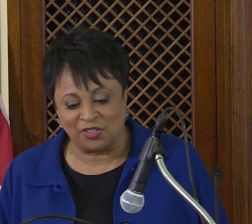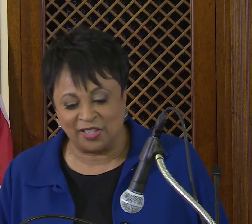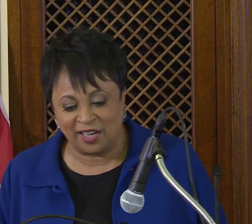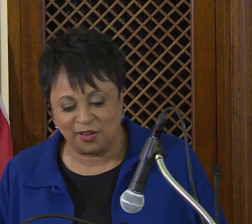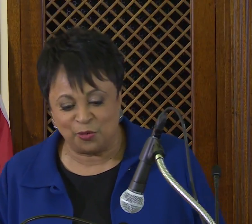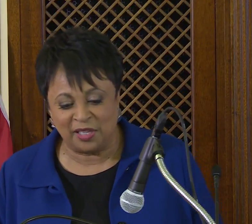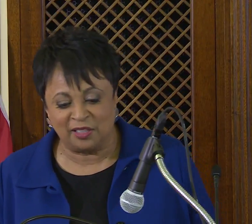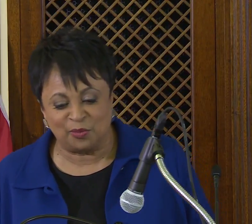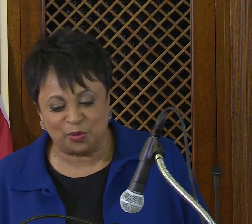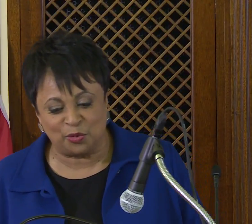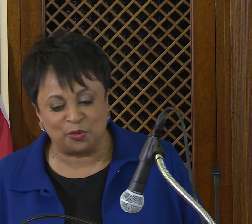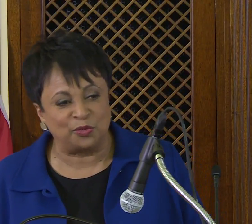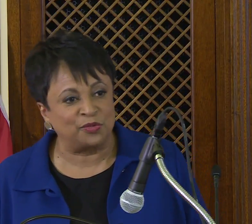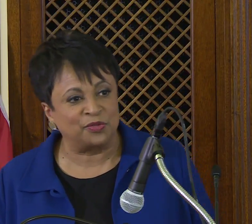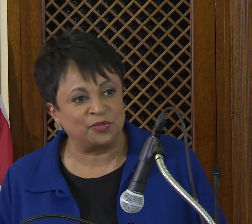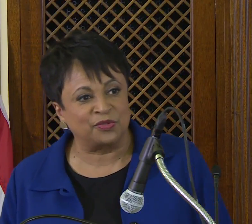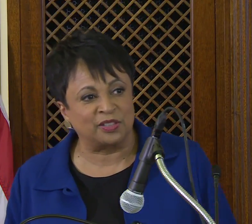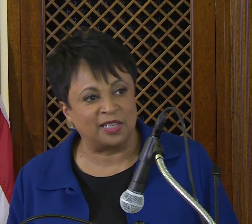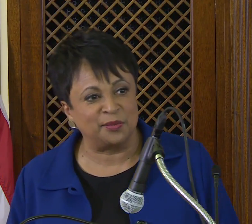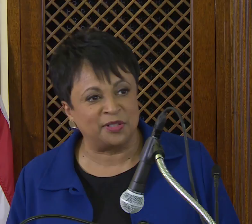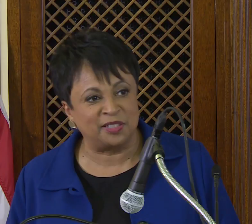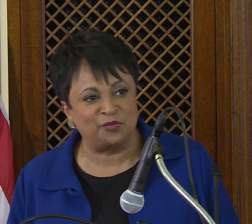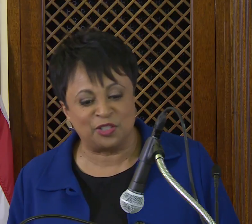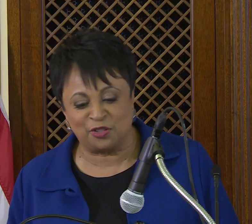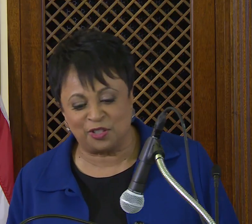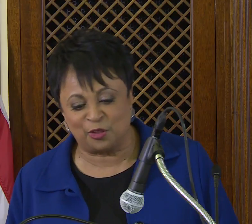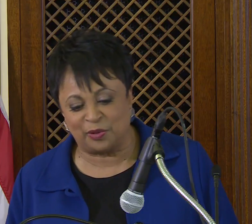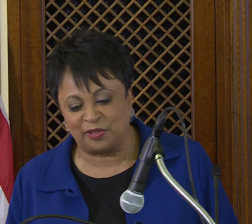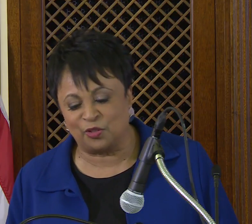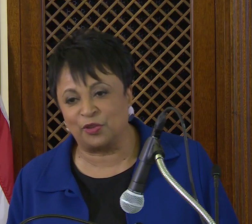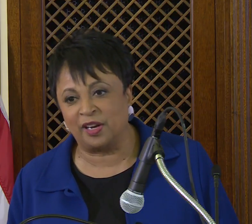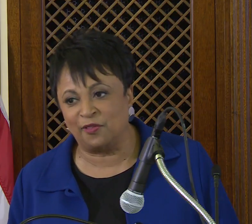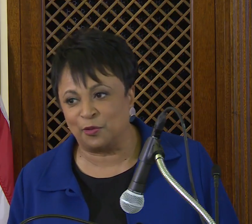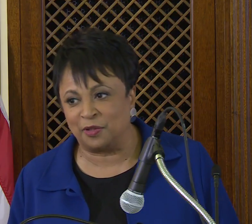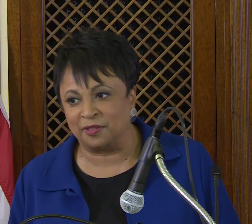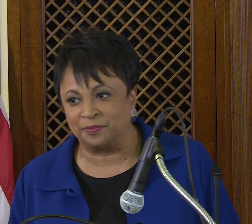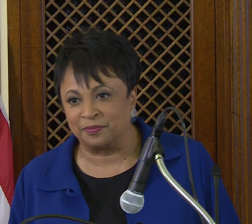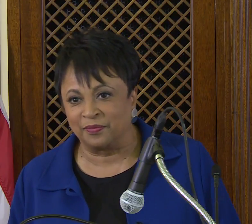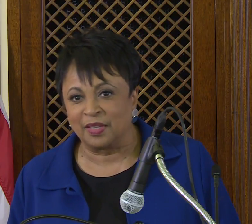on how we can improve the Library's visitor experience for everyone,